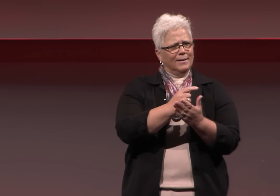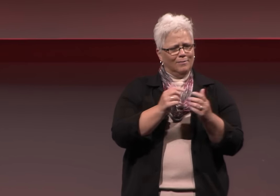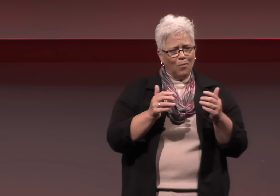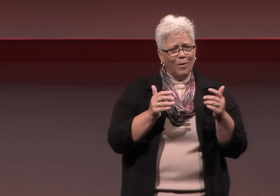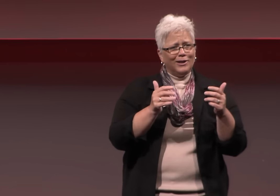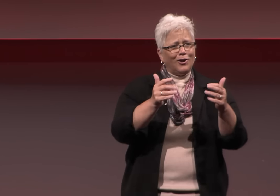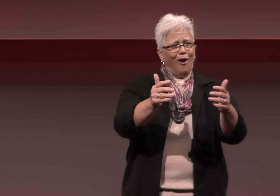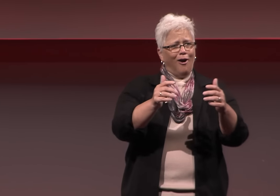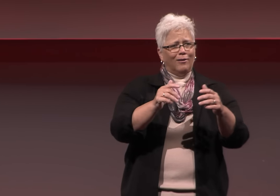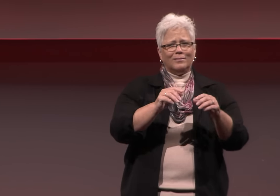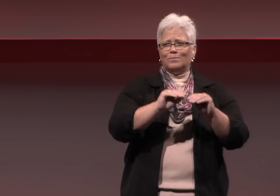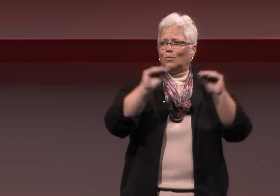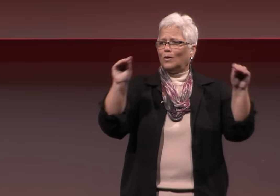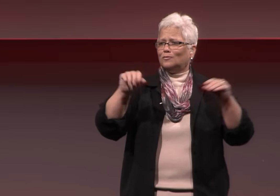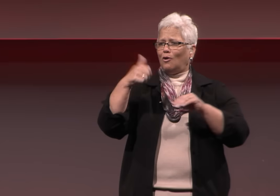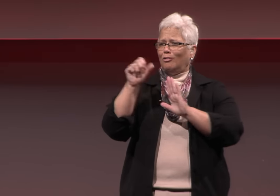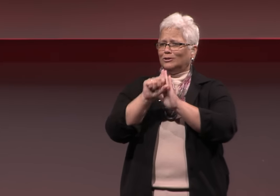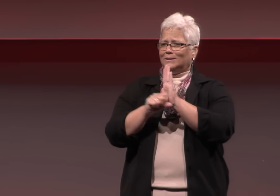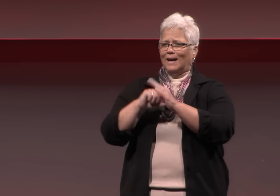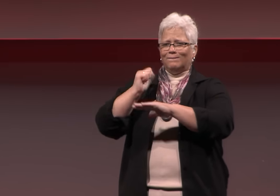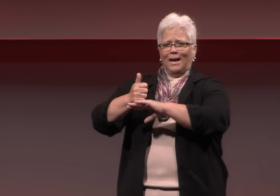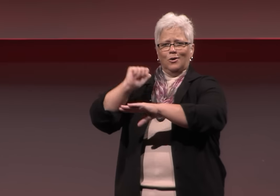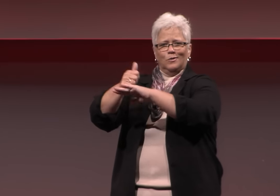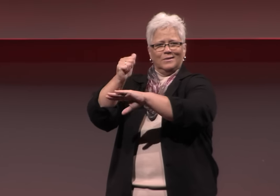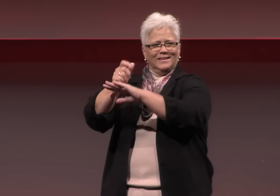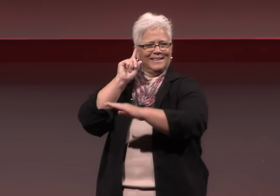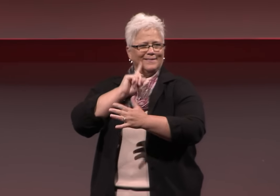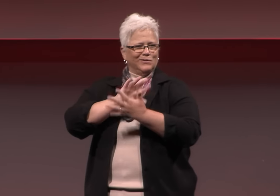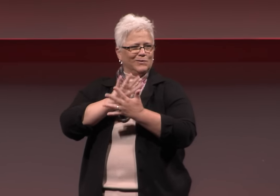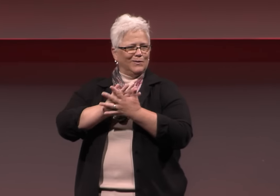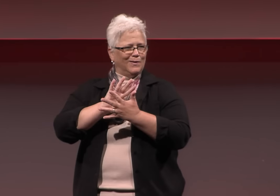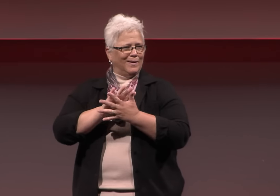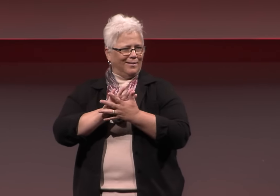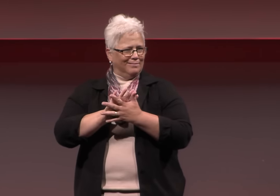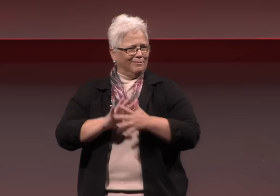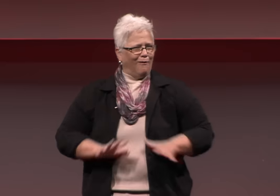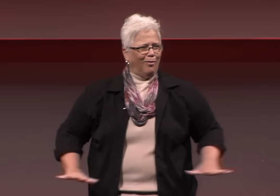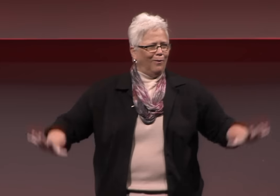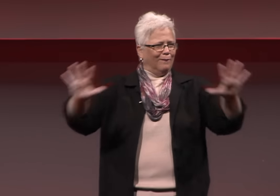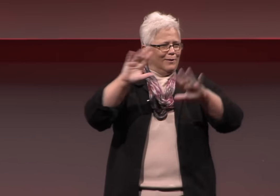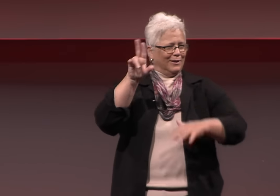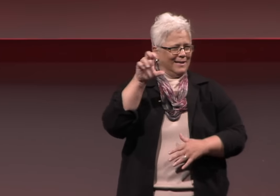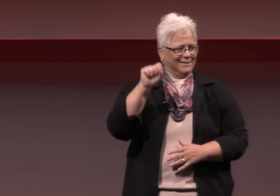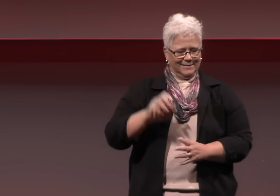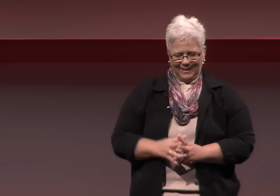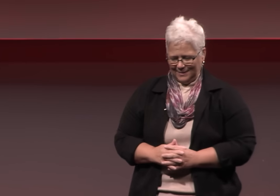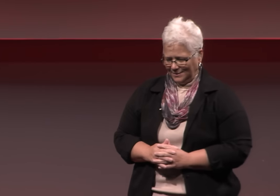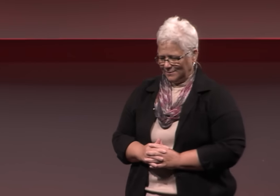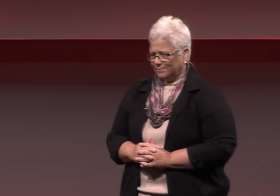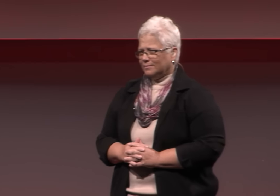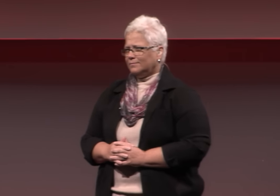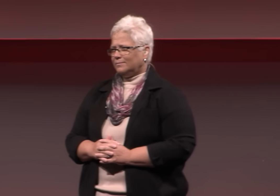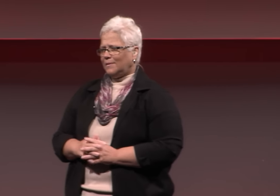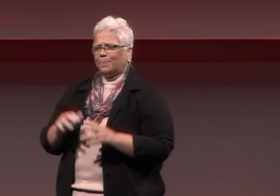and graduates from the American School went on to other states to found Deaf schools all over the US.